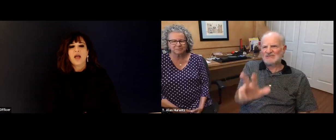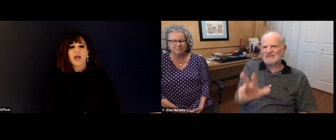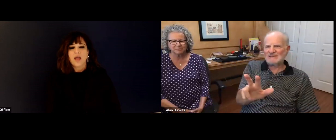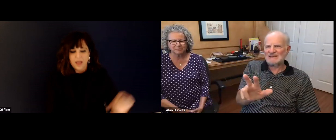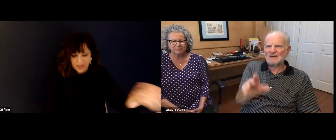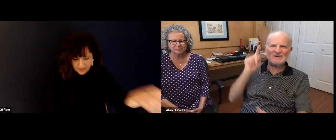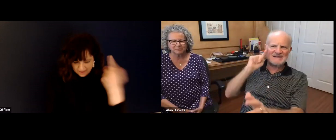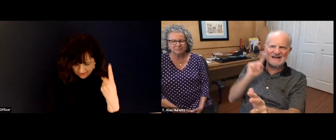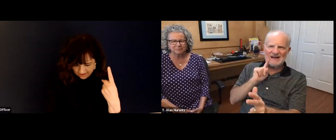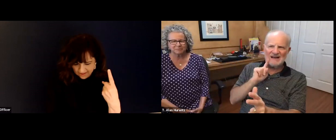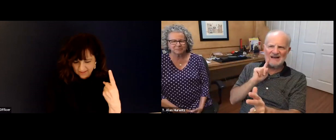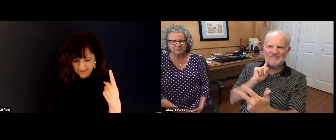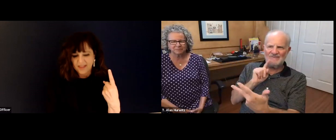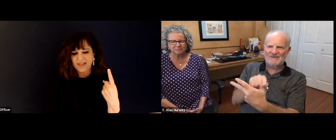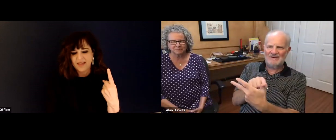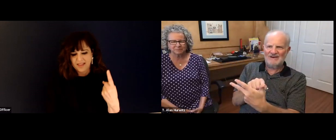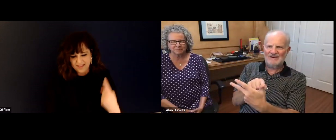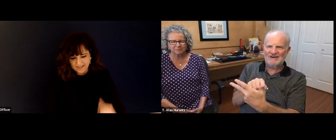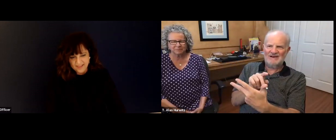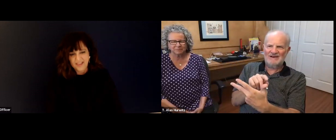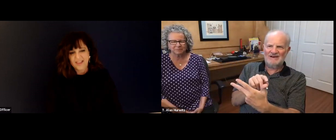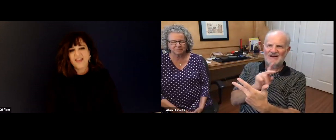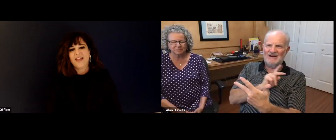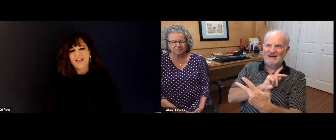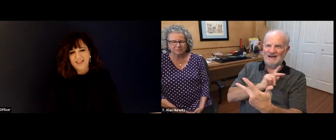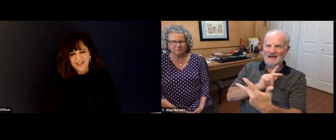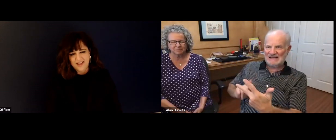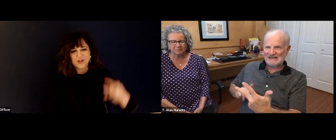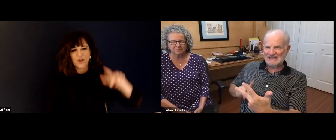Gallaudet. But the first seven Presidents, you'll remember